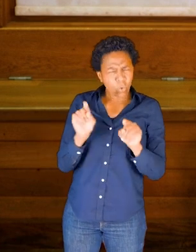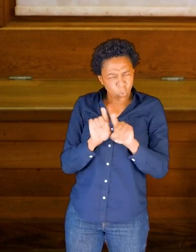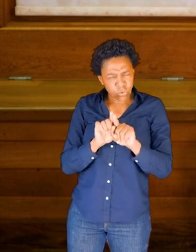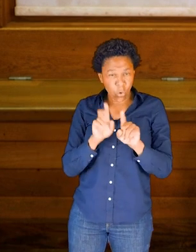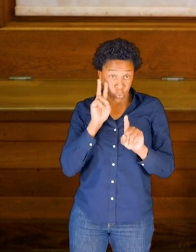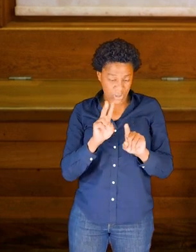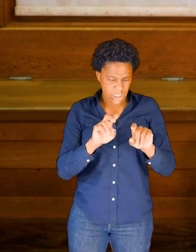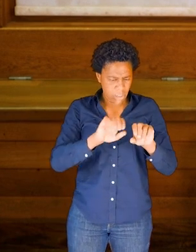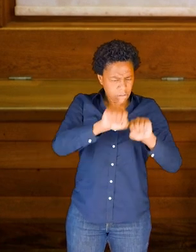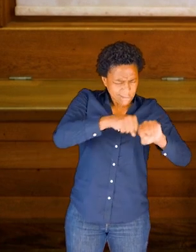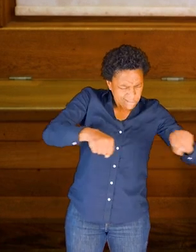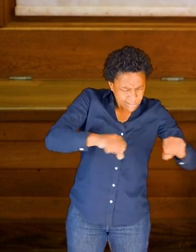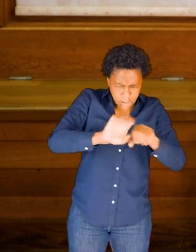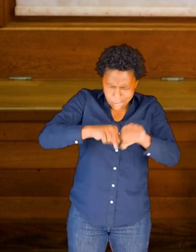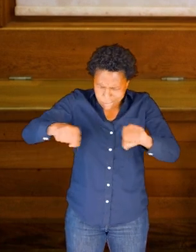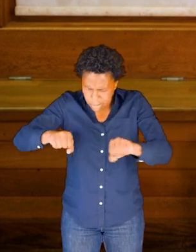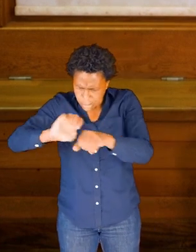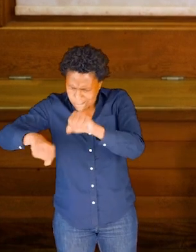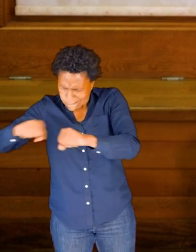and that might give some flexibility.